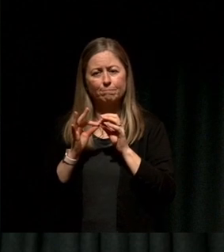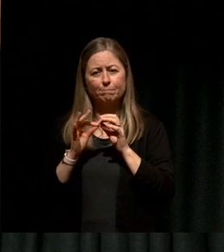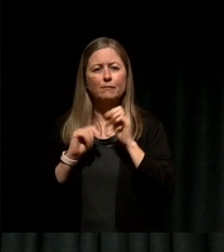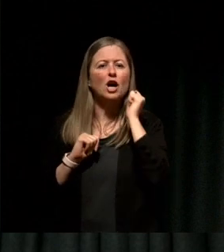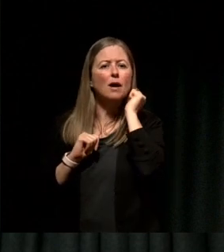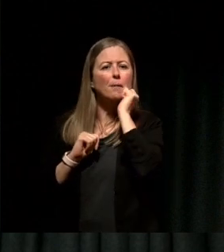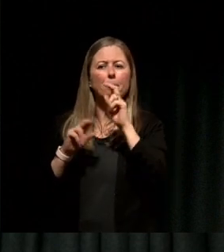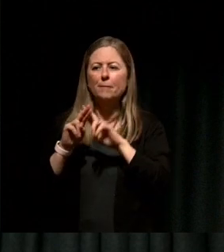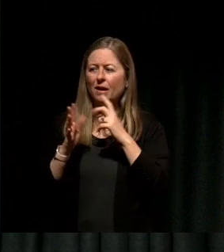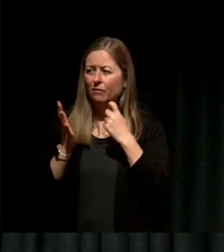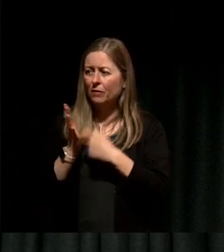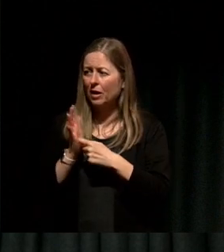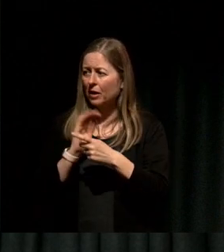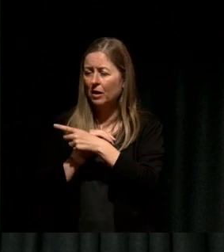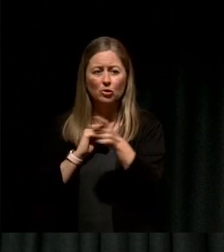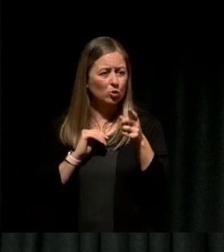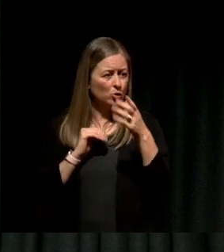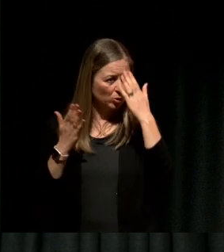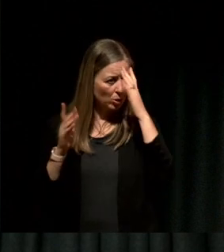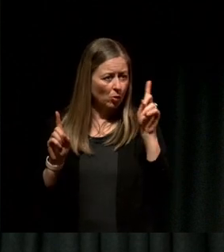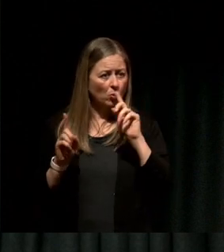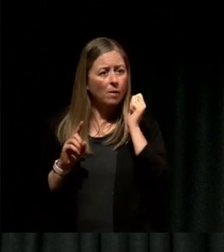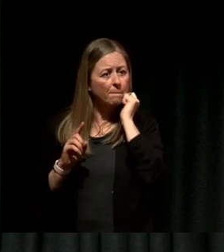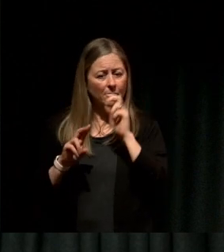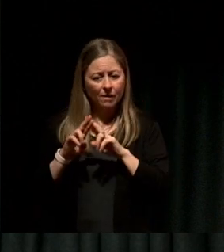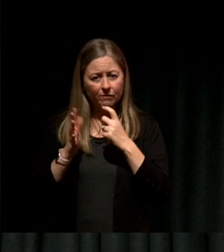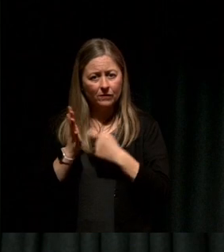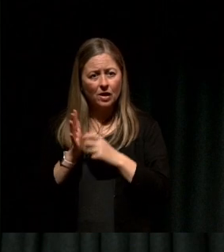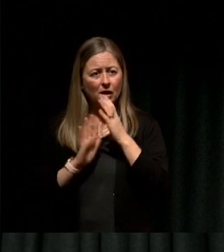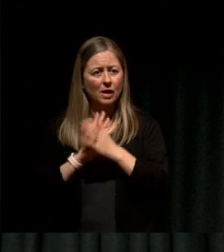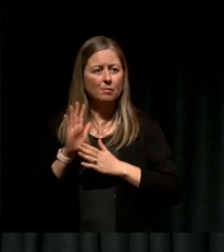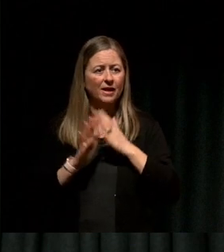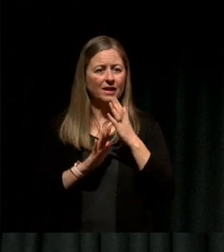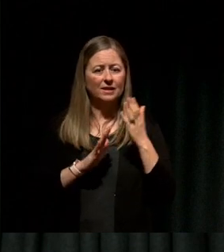For those of you who don't know what that is, this is a history of the present.